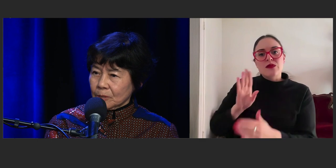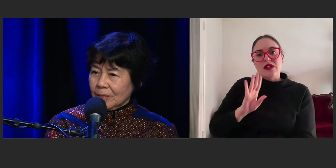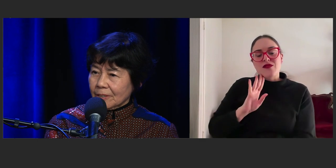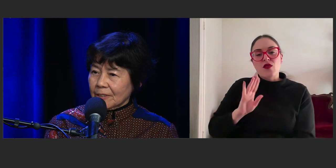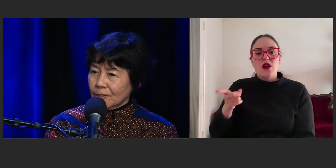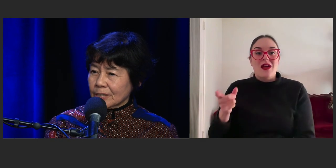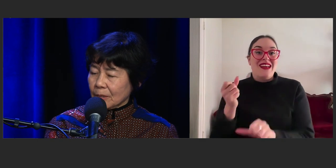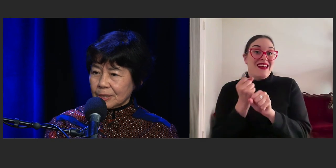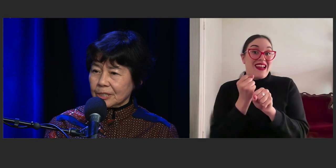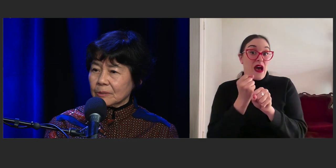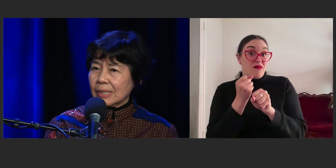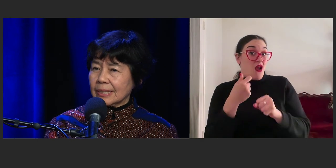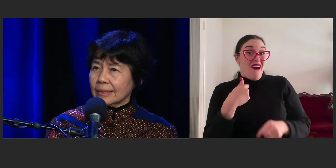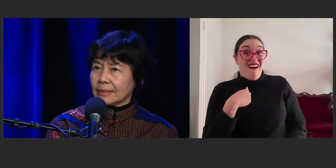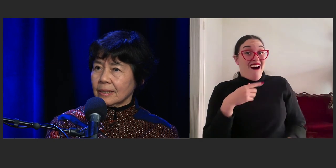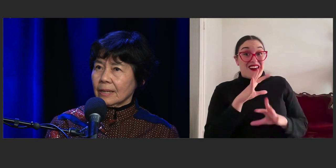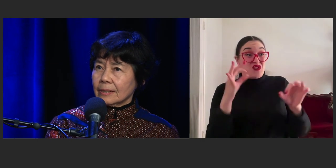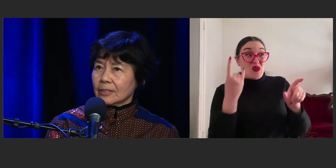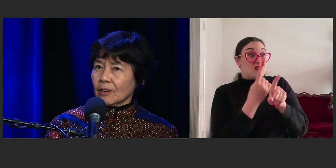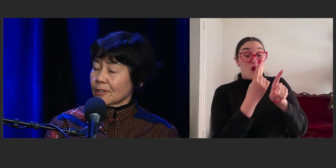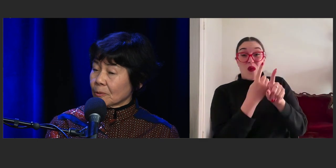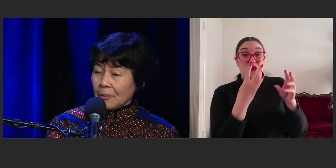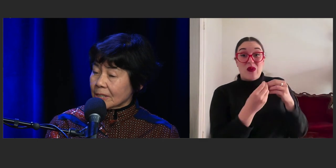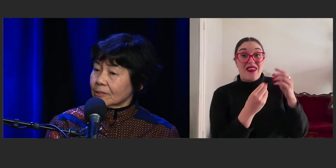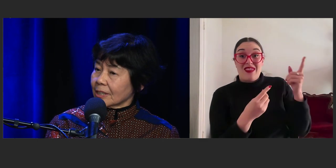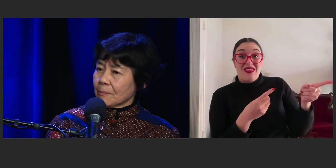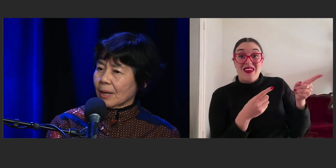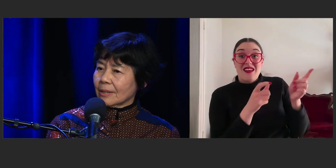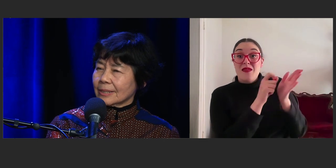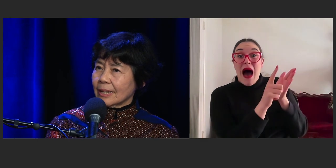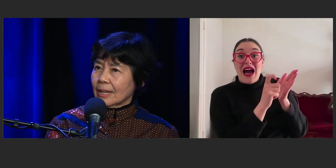'cause we are not in those acquisition meetings, so I dunno what they're talking about.